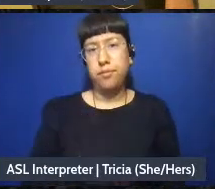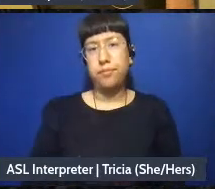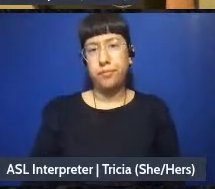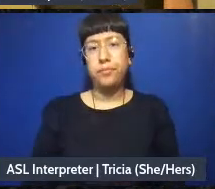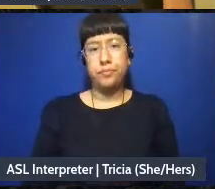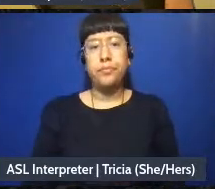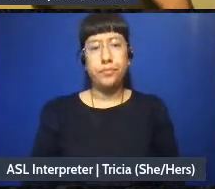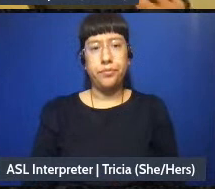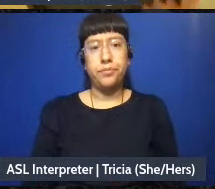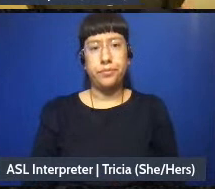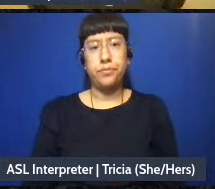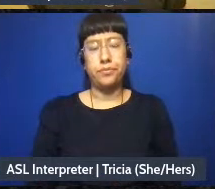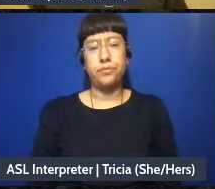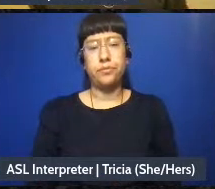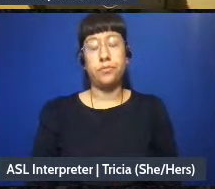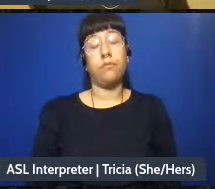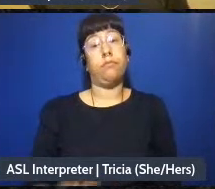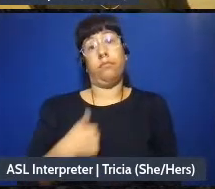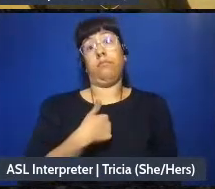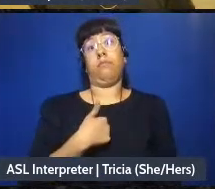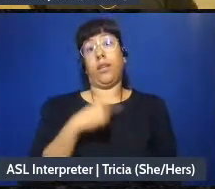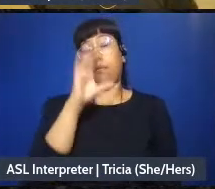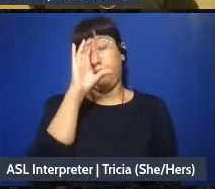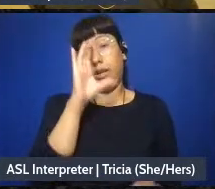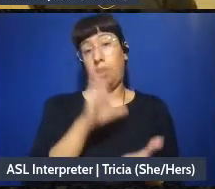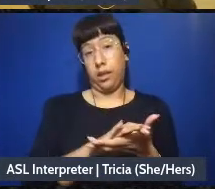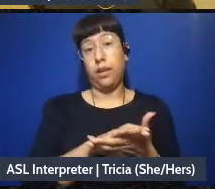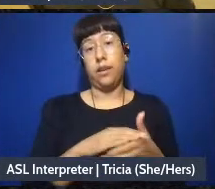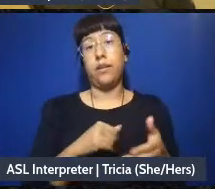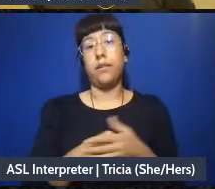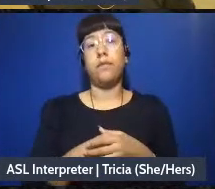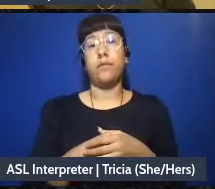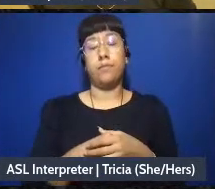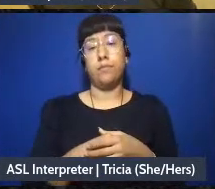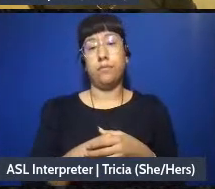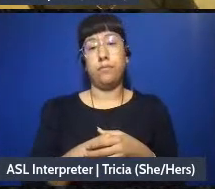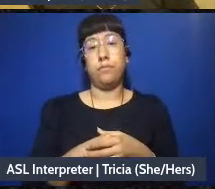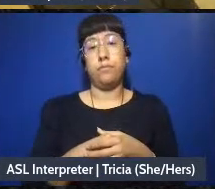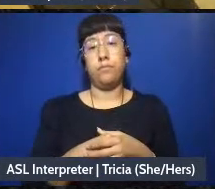Also, we believe – I really believe that people generate more wisdom when they think of solutions